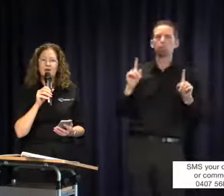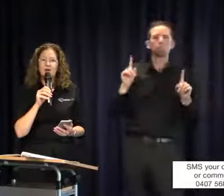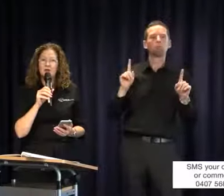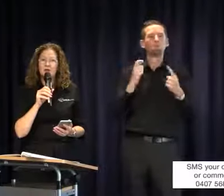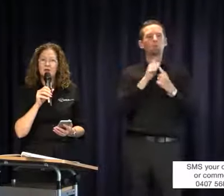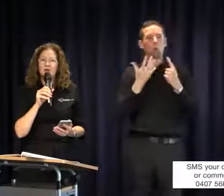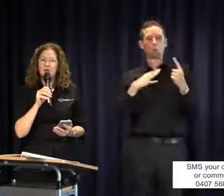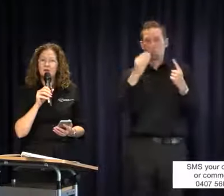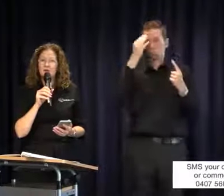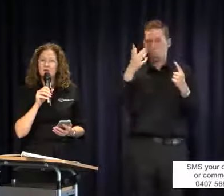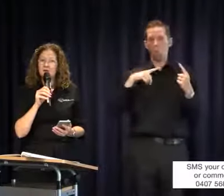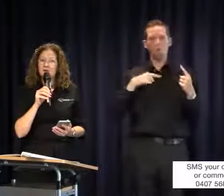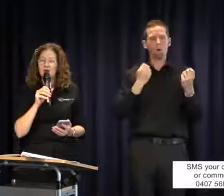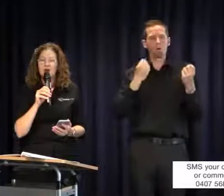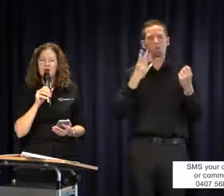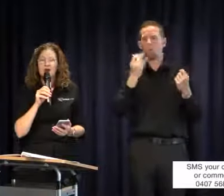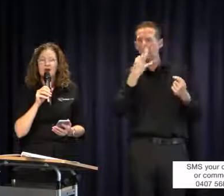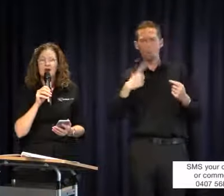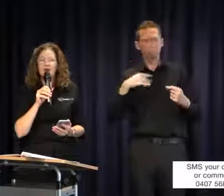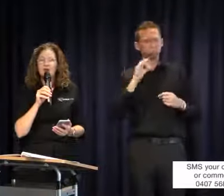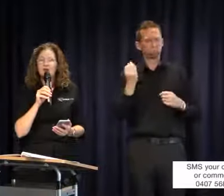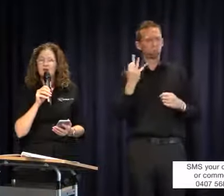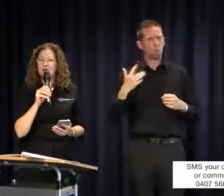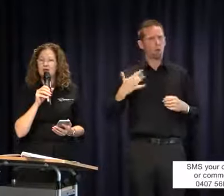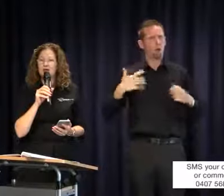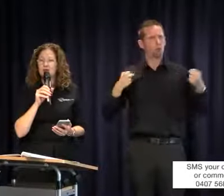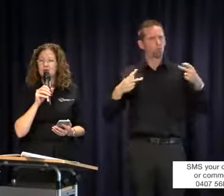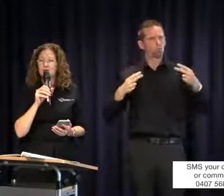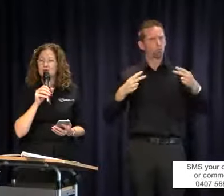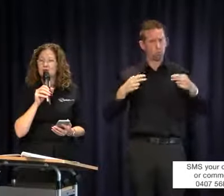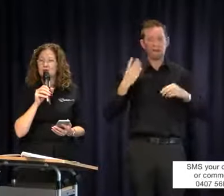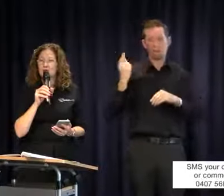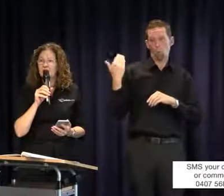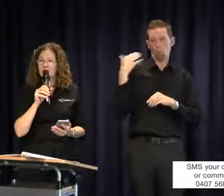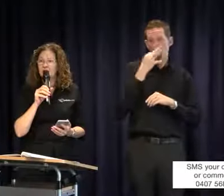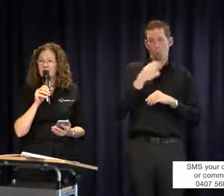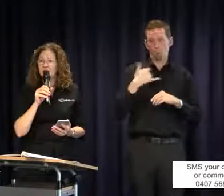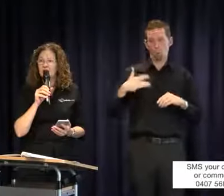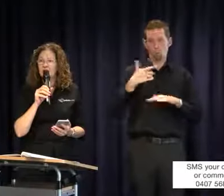is not being live captioned. We were asked to provide live streaming and we provided